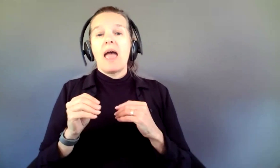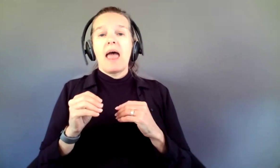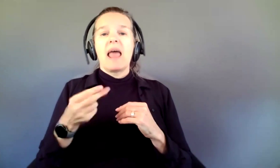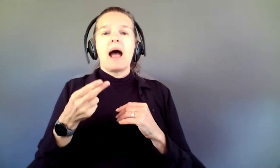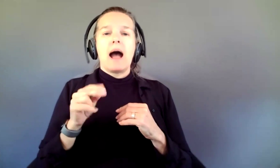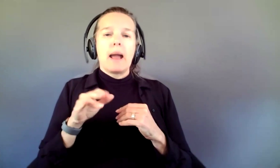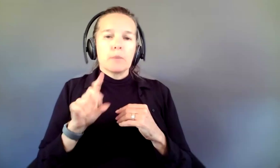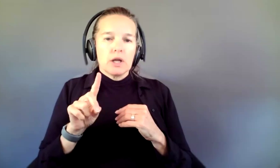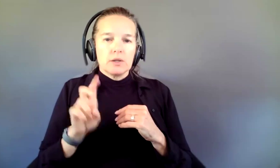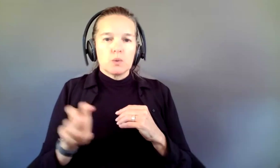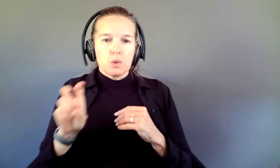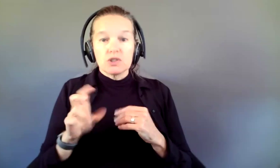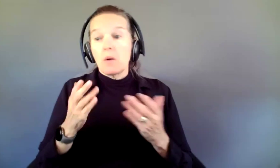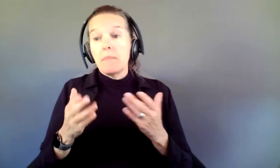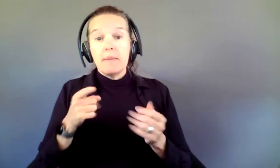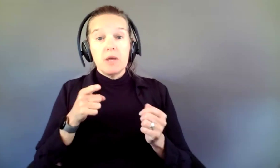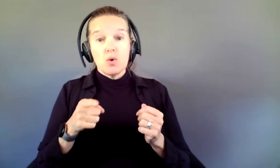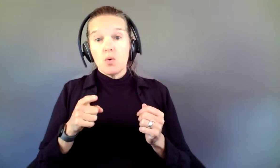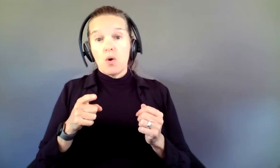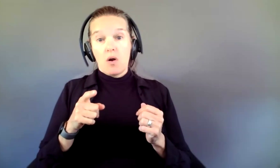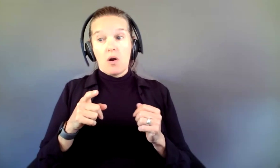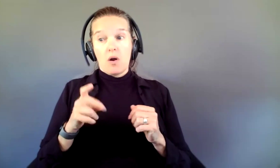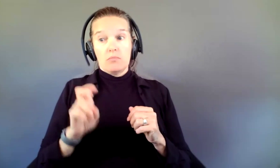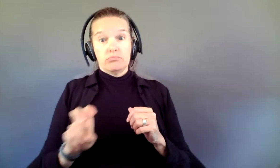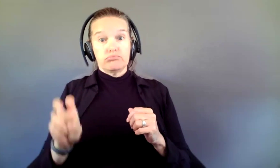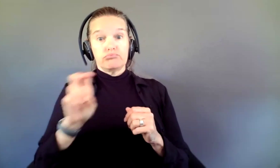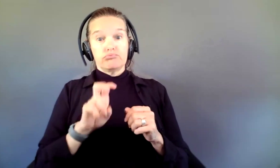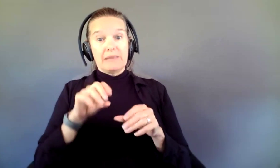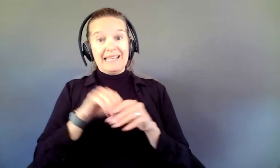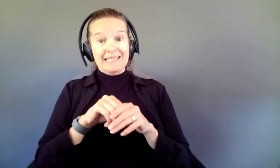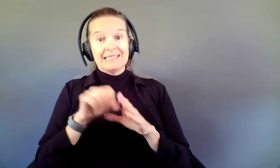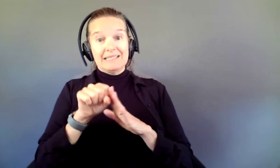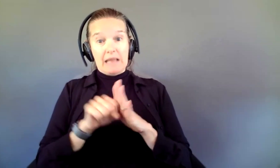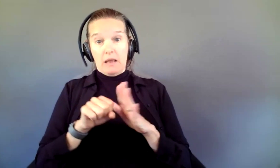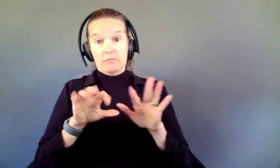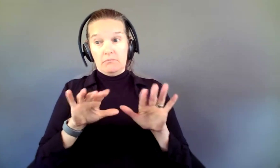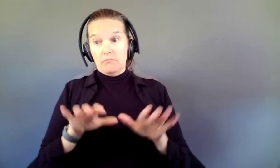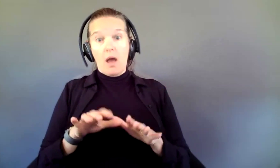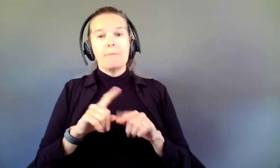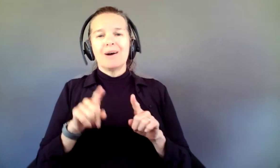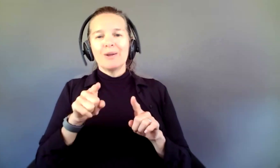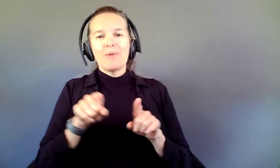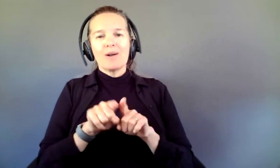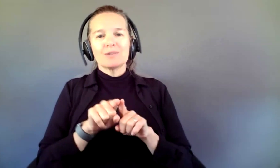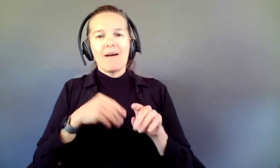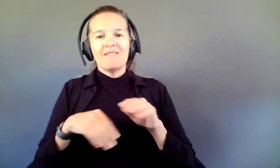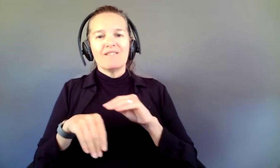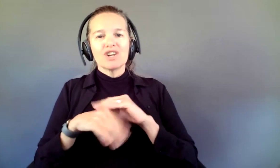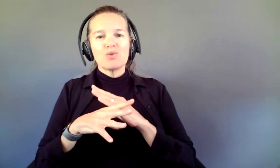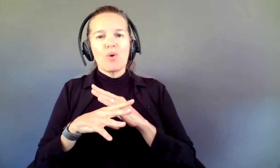going place to place within state lines, but you have virtual performances or hybrid performances